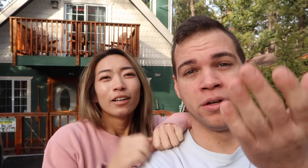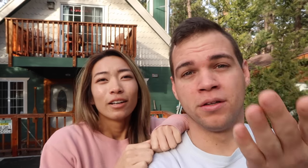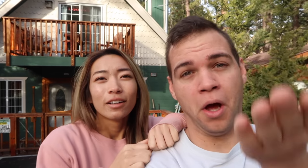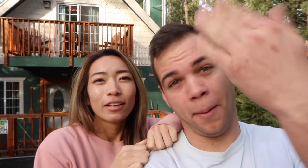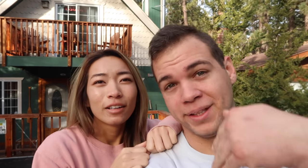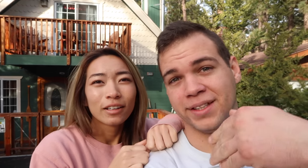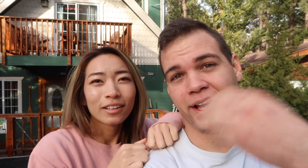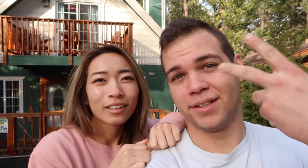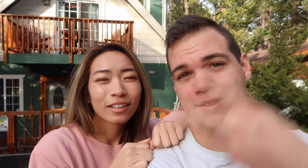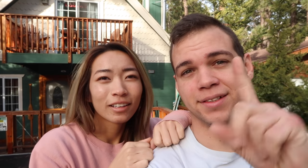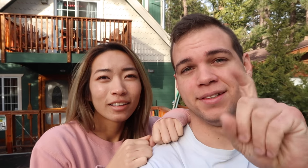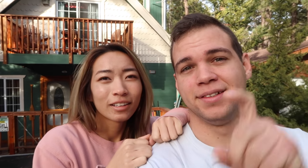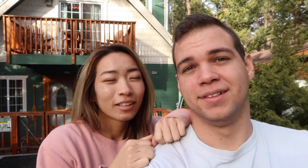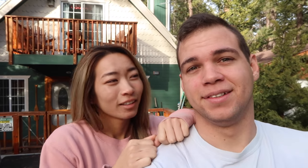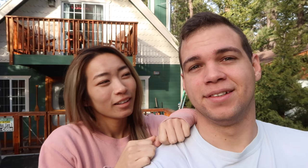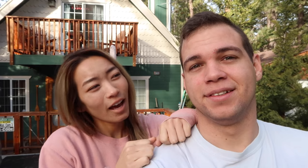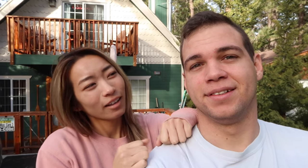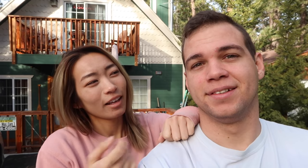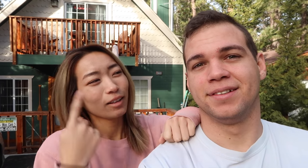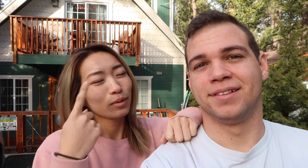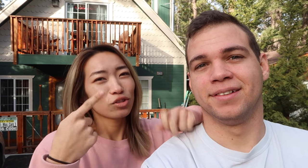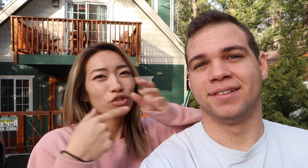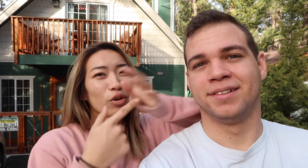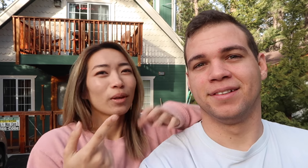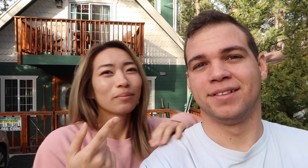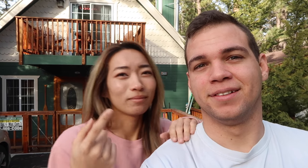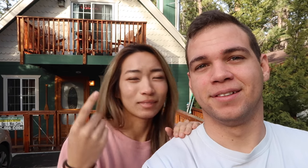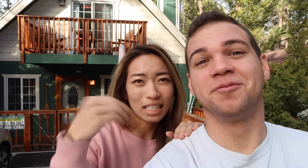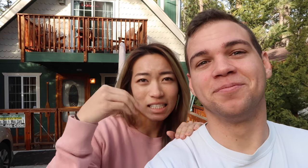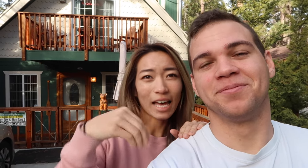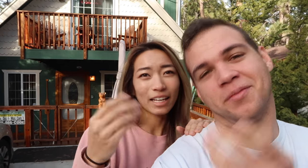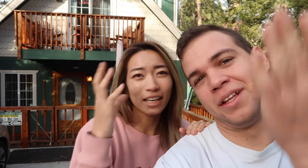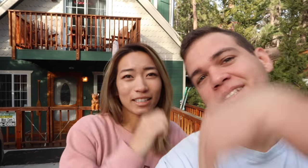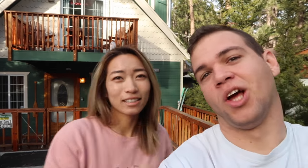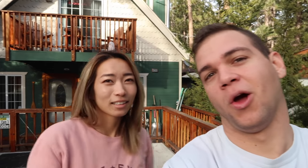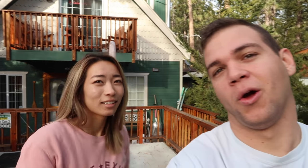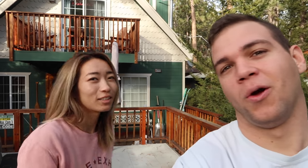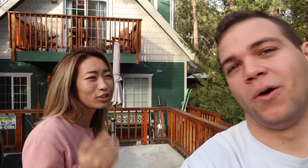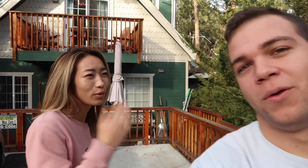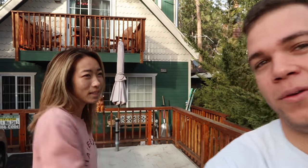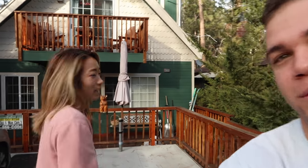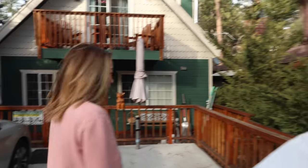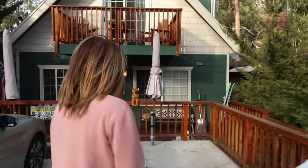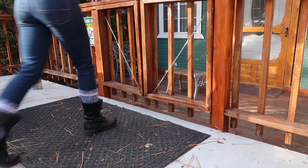Do you want to come in and see? yeah, I think we should show them inside, I guess Let's go inside